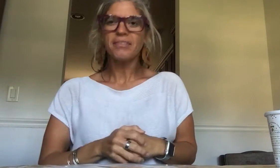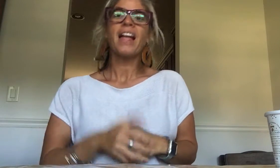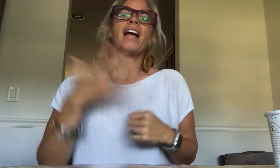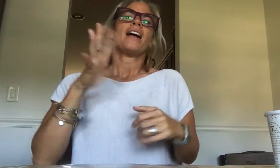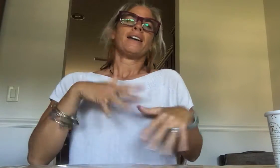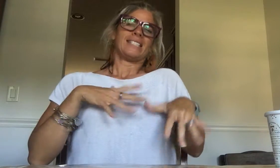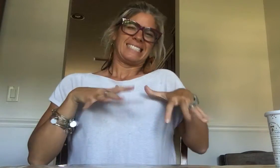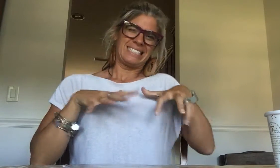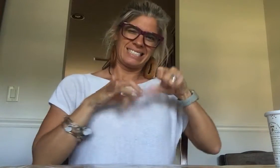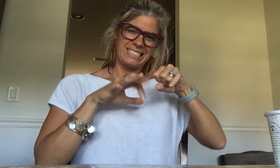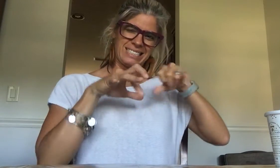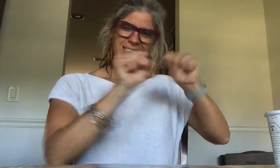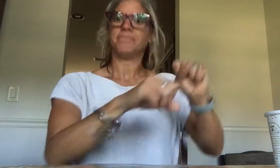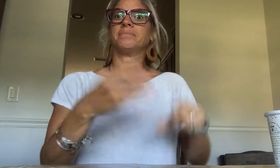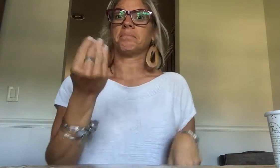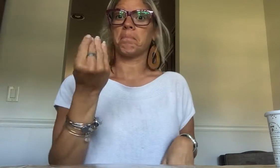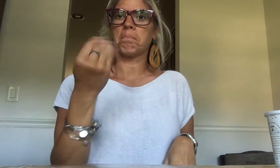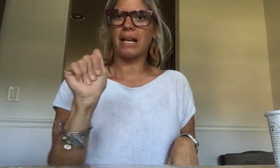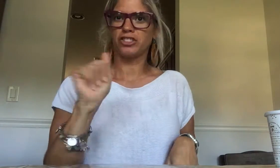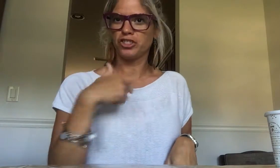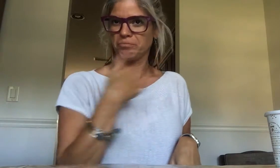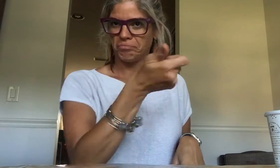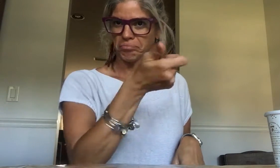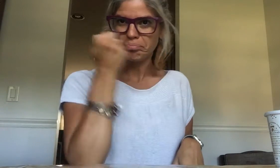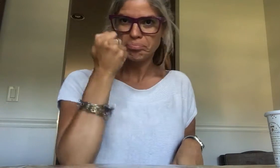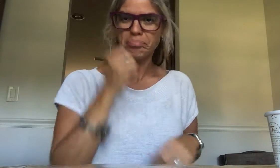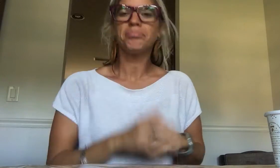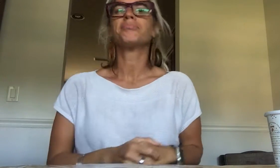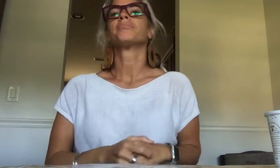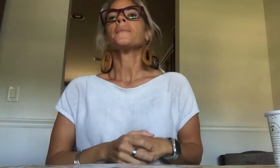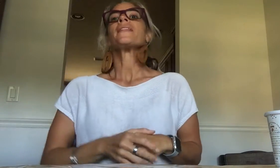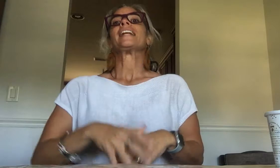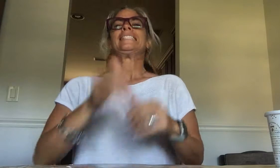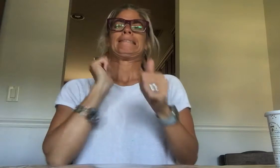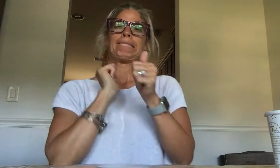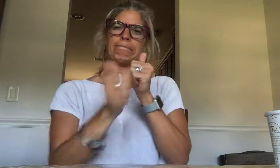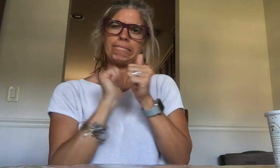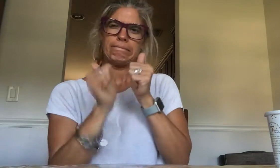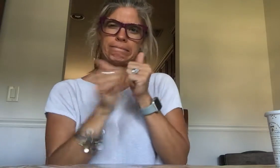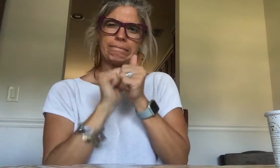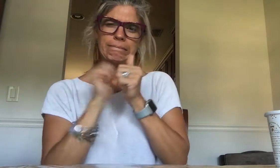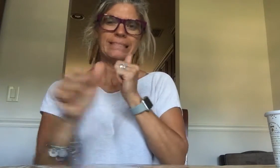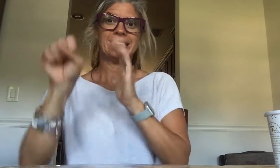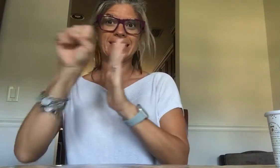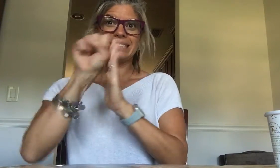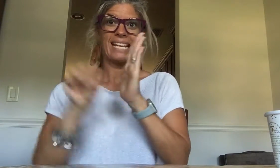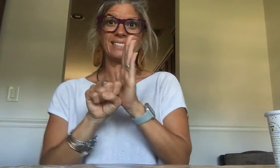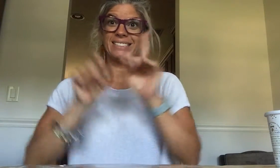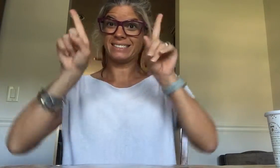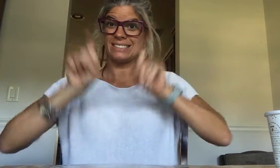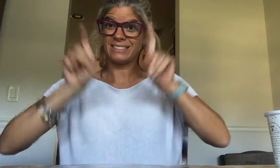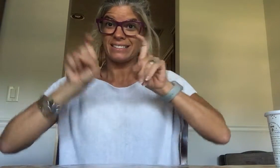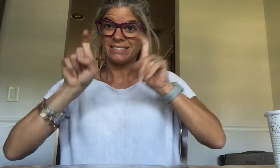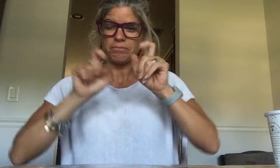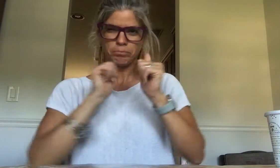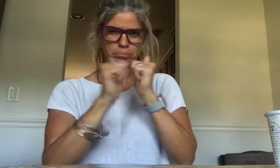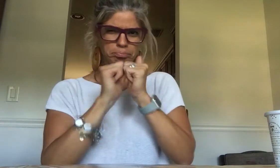Then I kept at it, got my MA I passed the state tests,